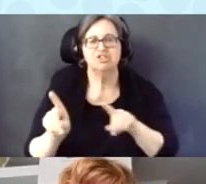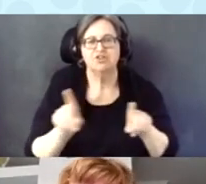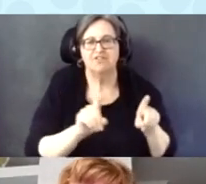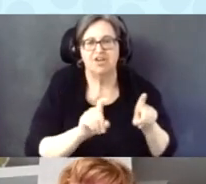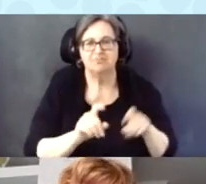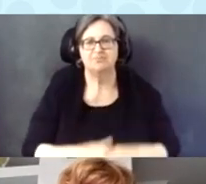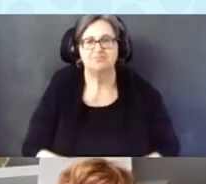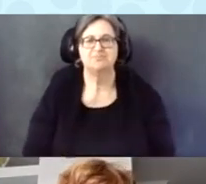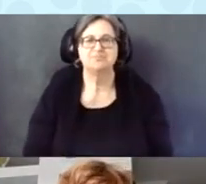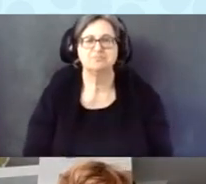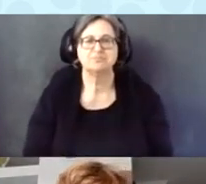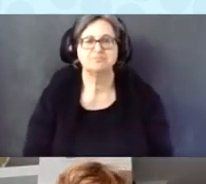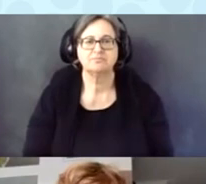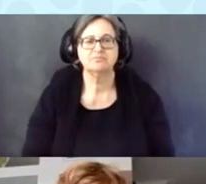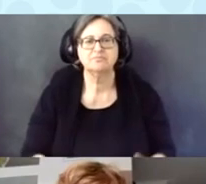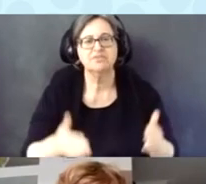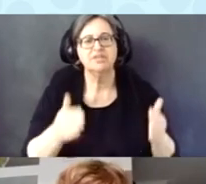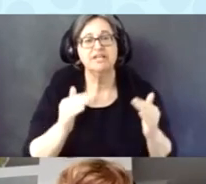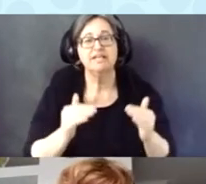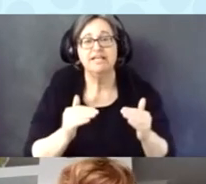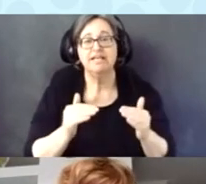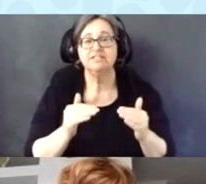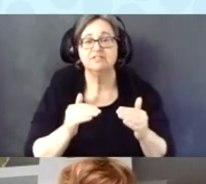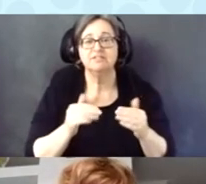Next slide, please.